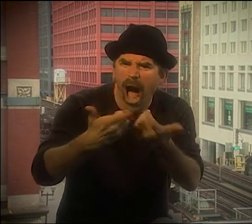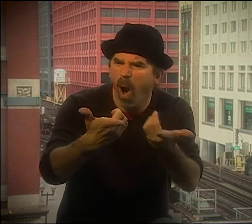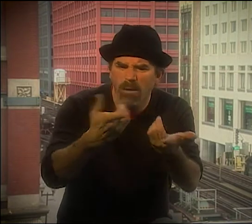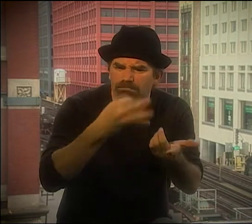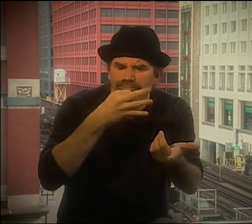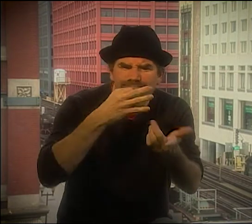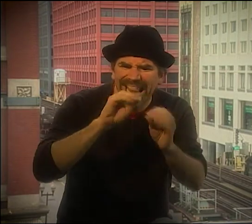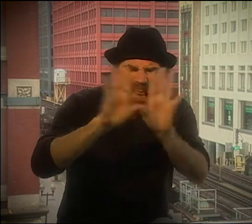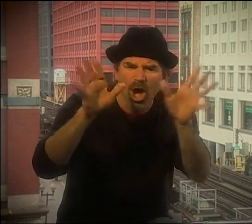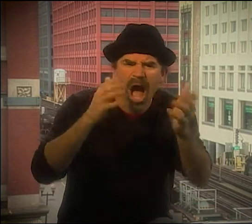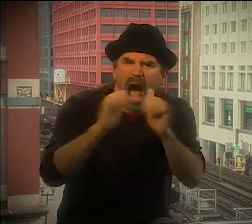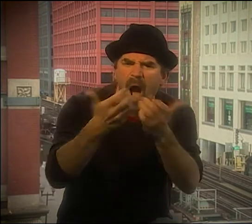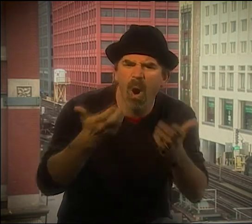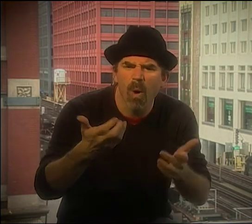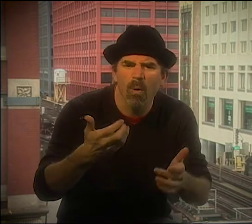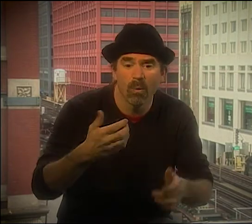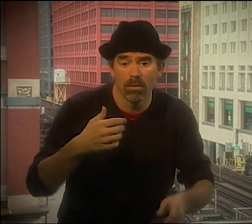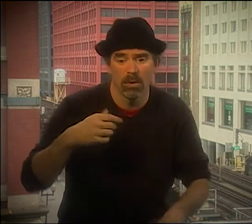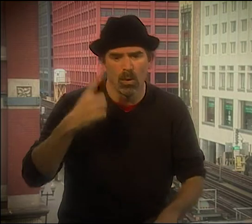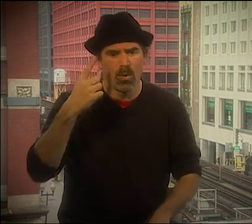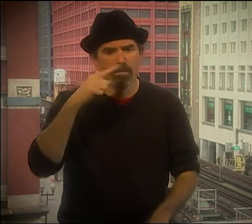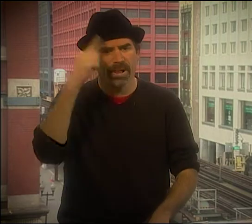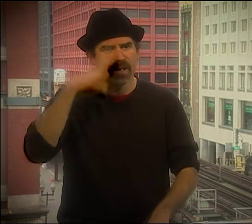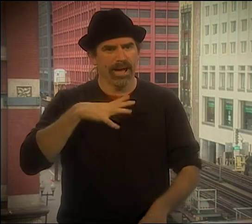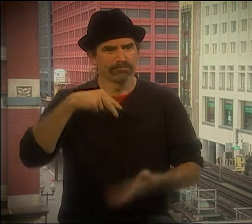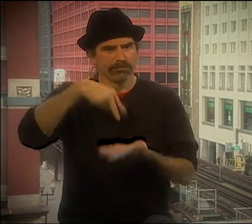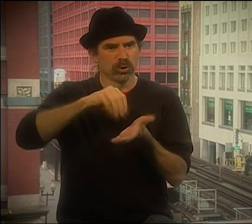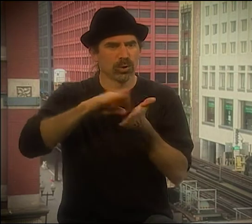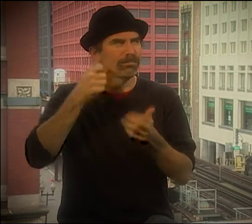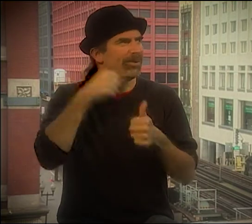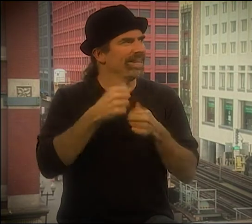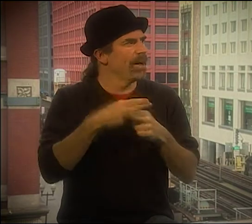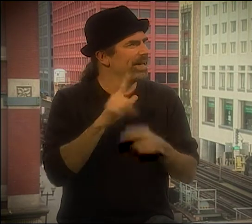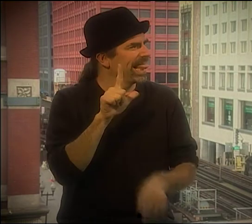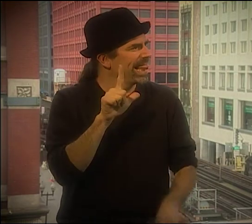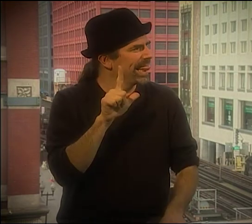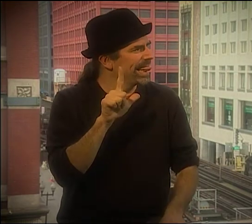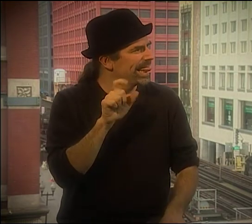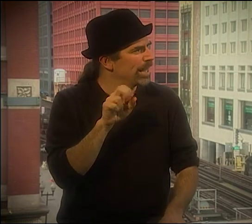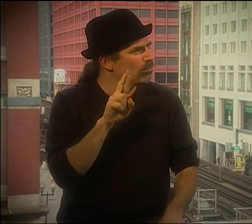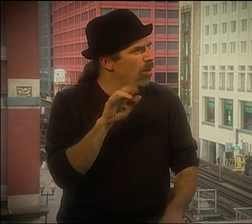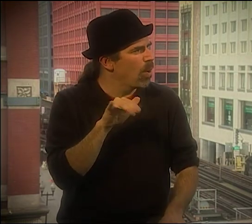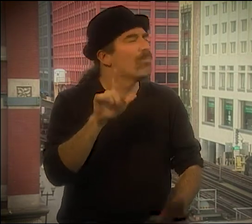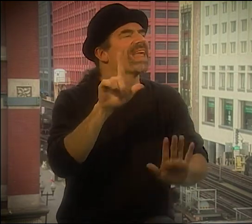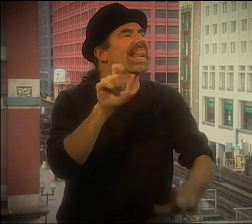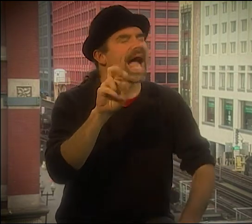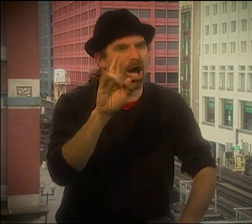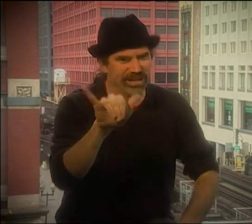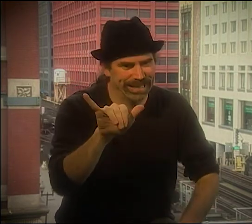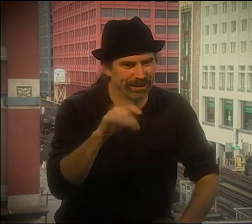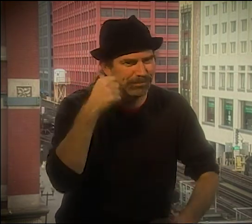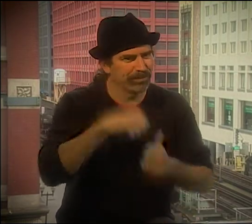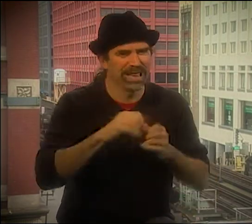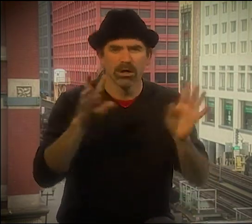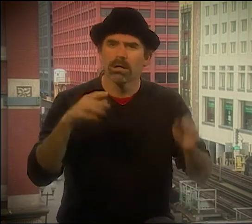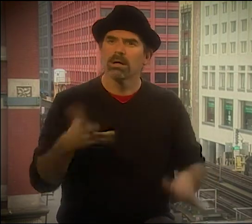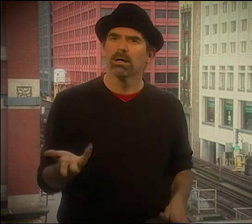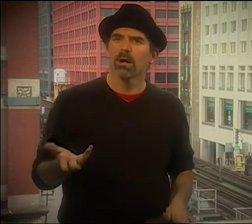AND SOMEONE IN THE AUDIENCE ASKED A QUESTION. HE SAID, "YOU GUYS ARE SO GREAT. "HOW DID YOU LEARN THIS? "HOW DID YOU LEARN TO BE SO CLEAR? HOW DID YOU LEARN THESE TECHNIQUES?"